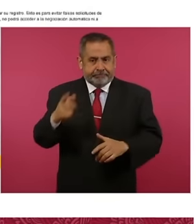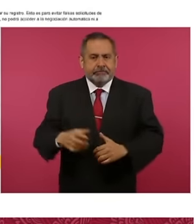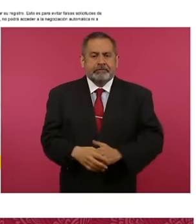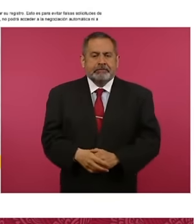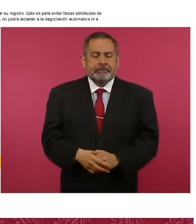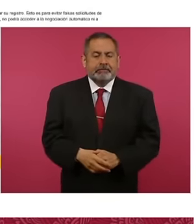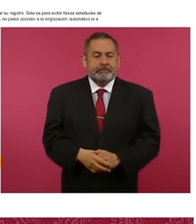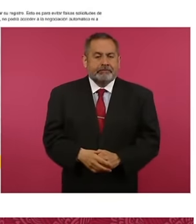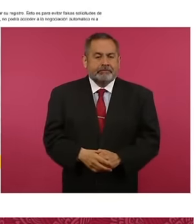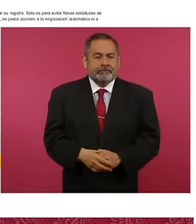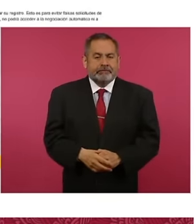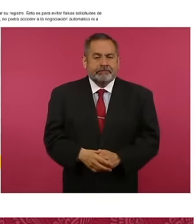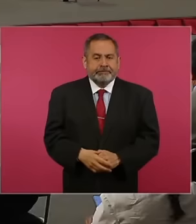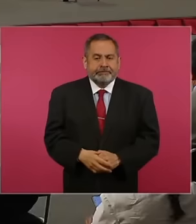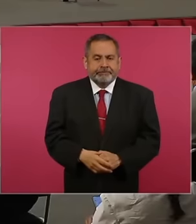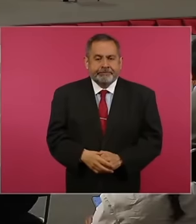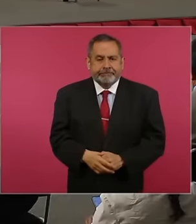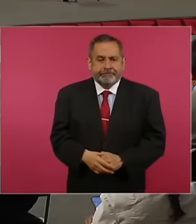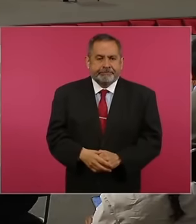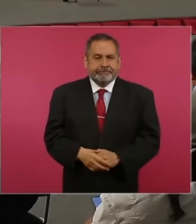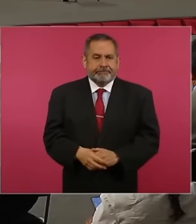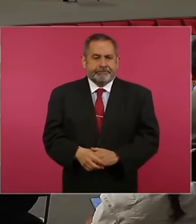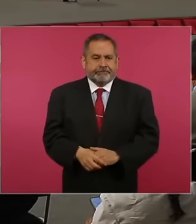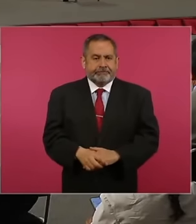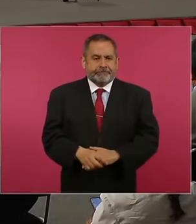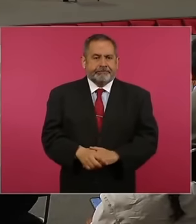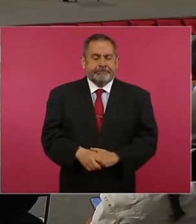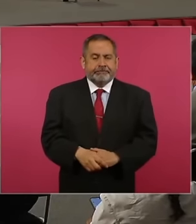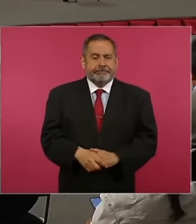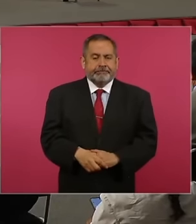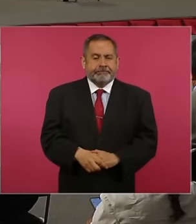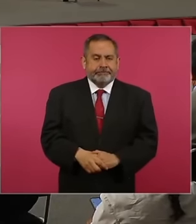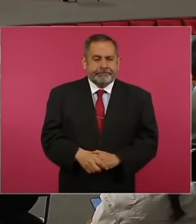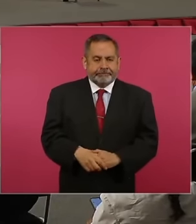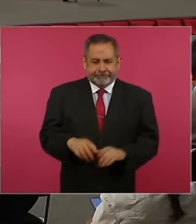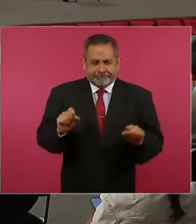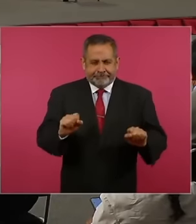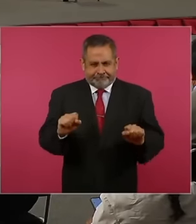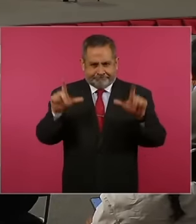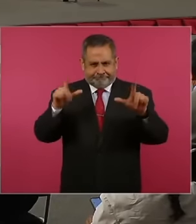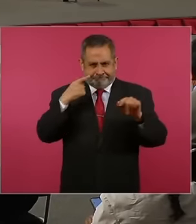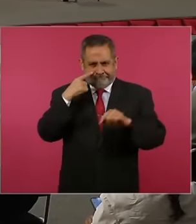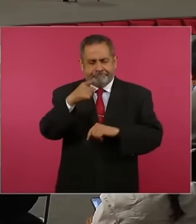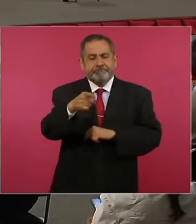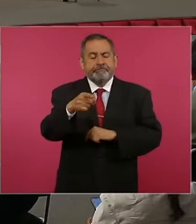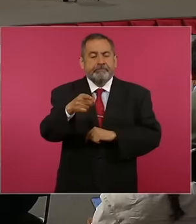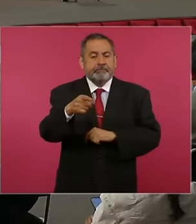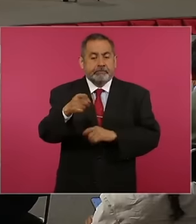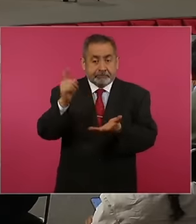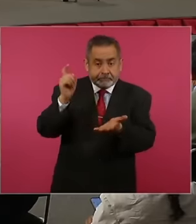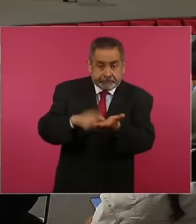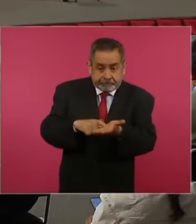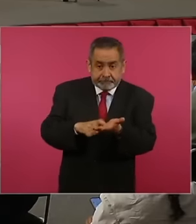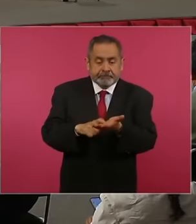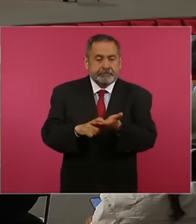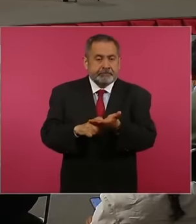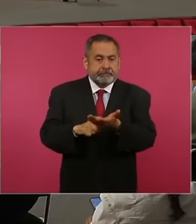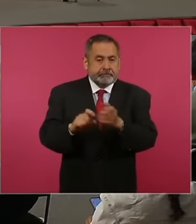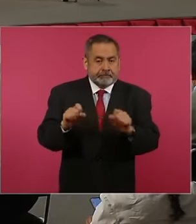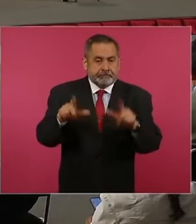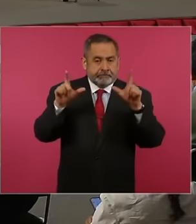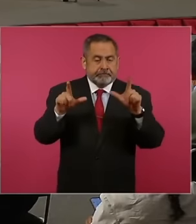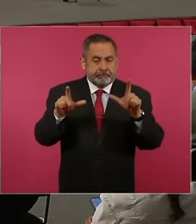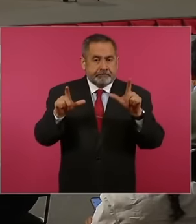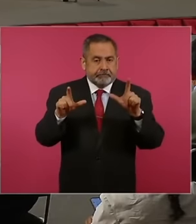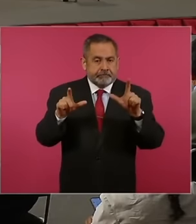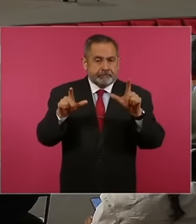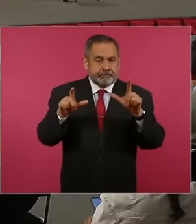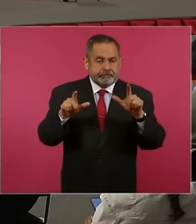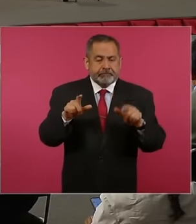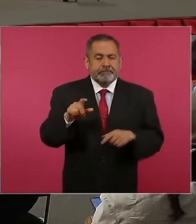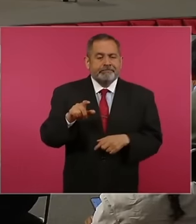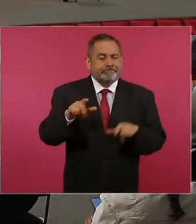uh of this and of this image when you click on this ad you reach apocryphal websites where